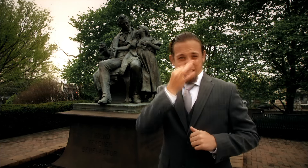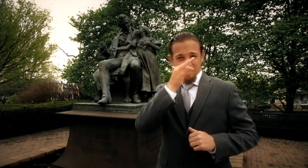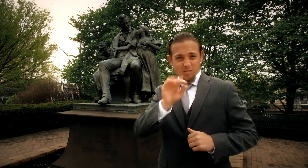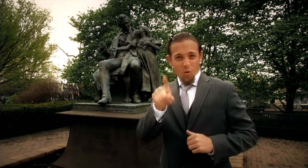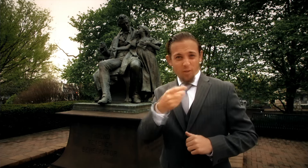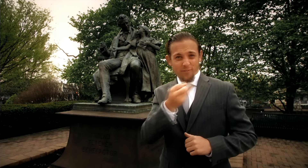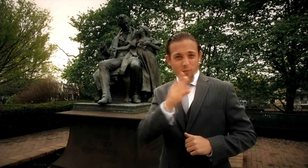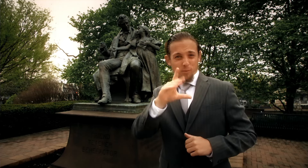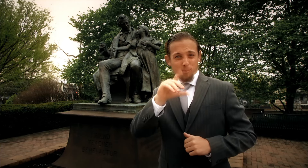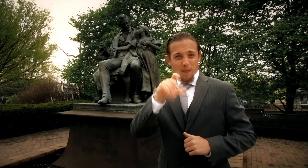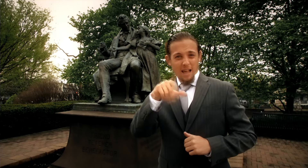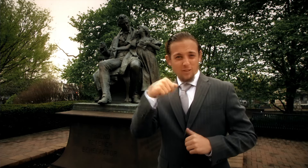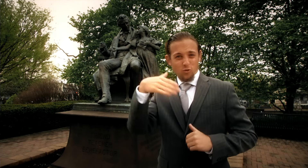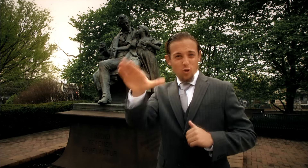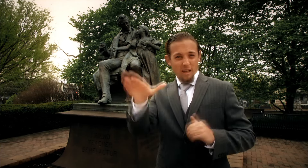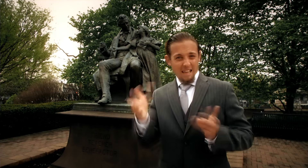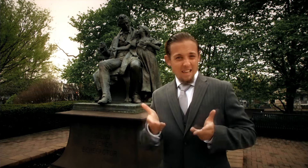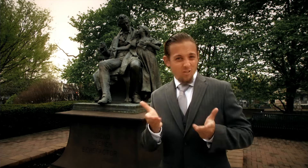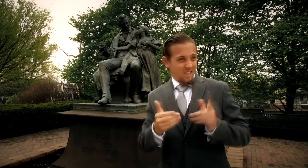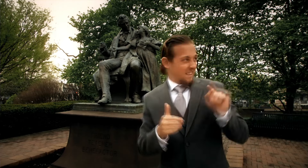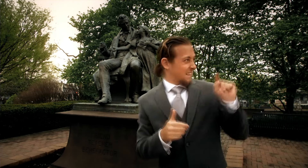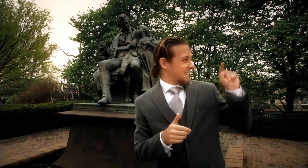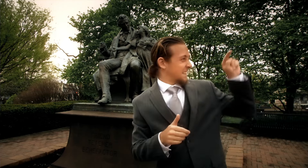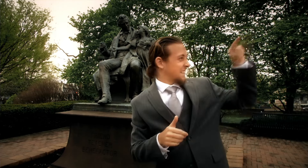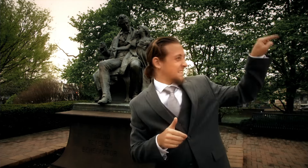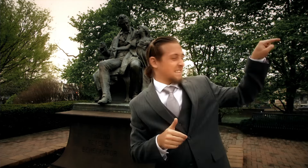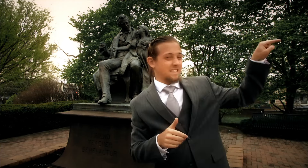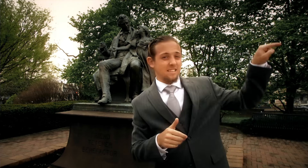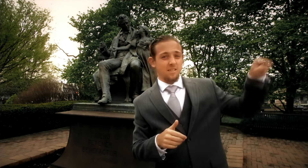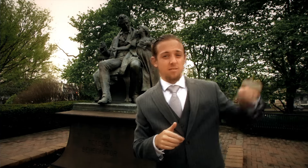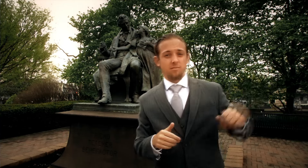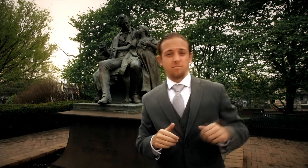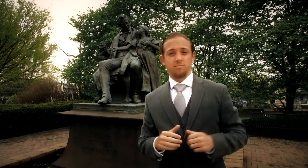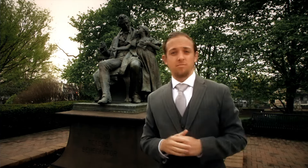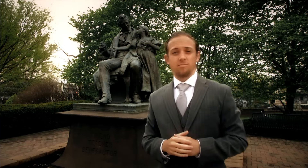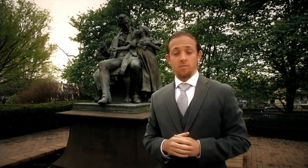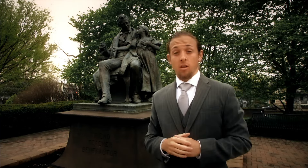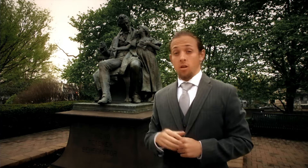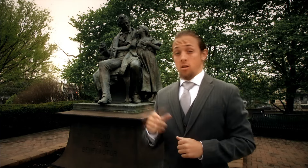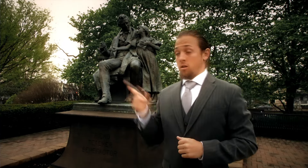The Memorial is located only a few blocks away from here.